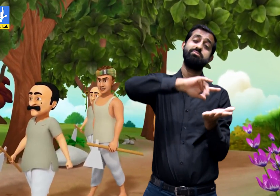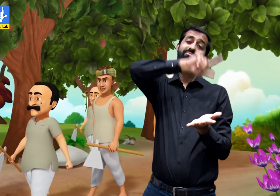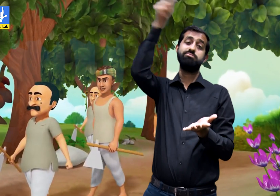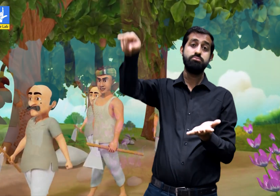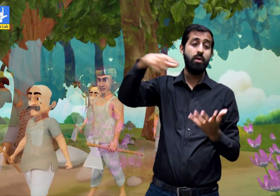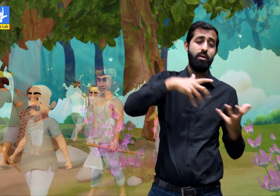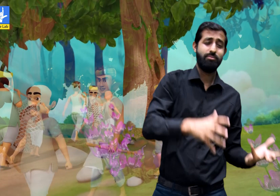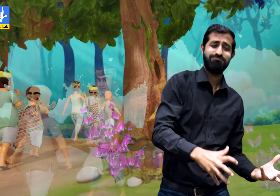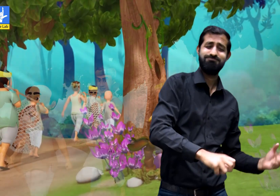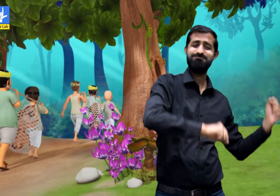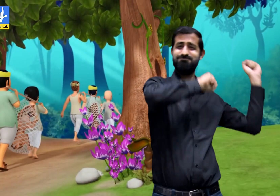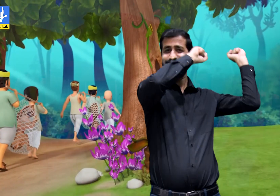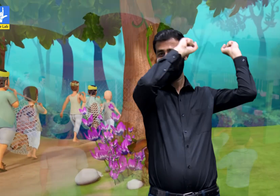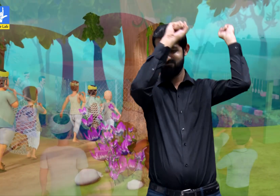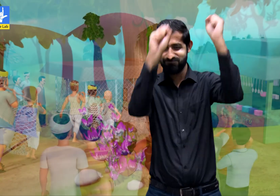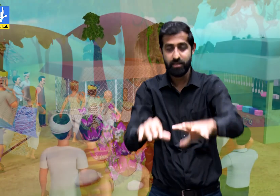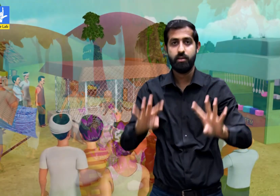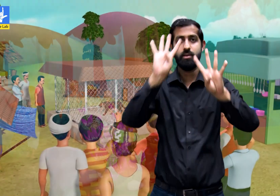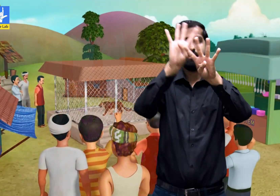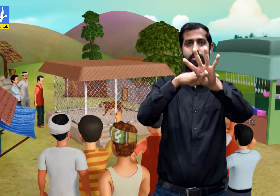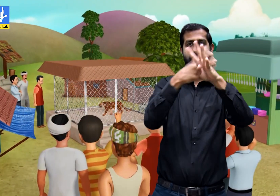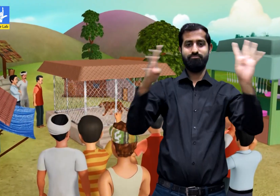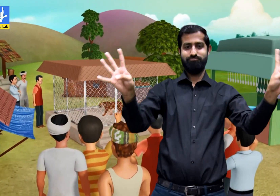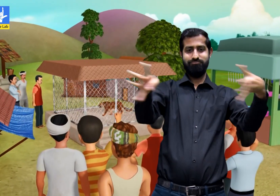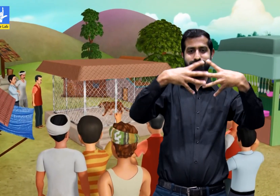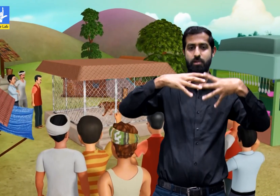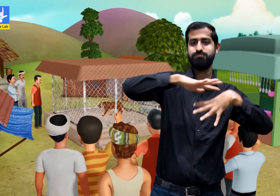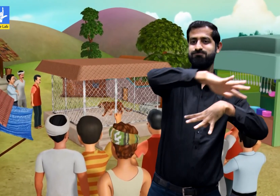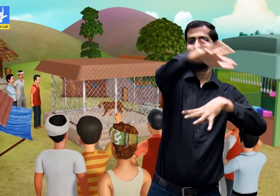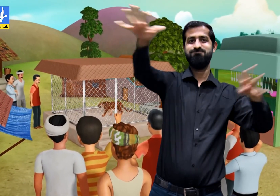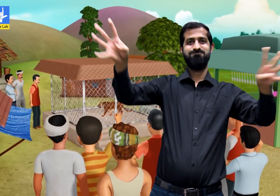They took him on their spot where there was a huge cage